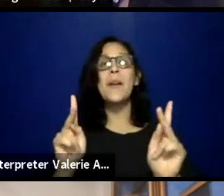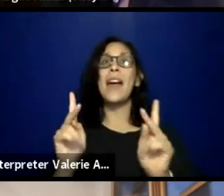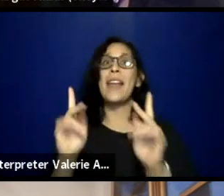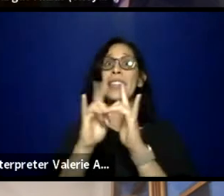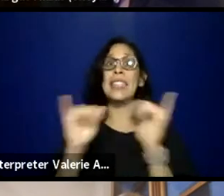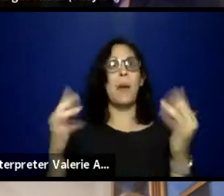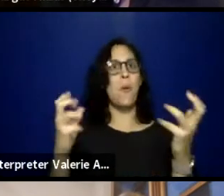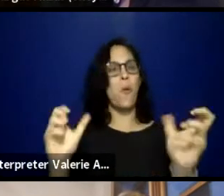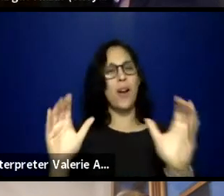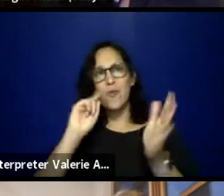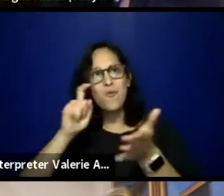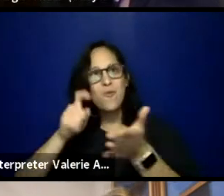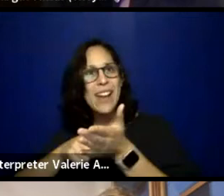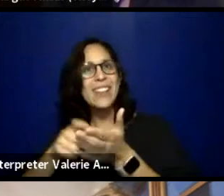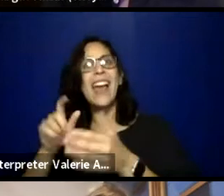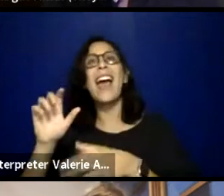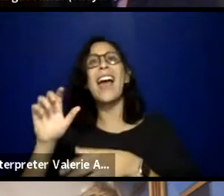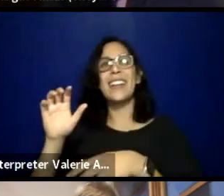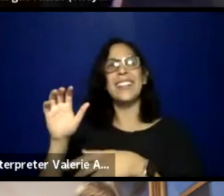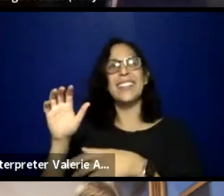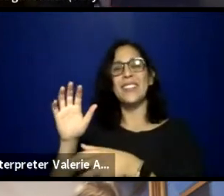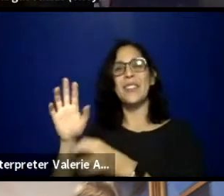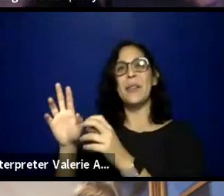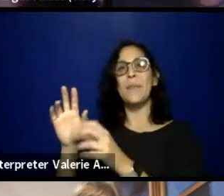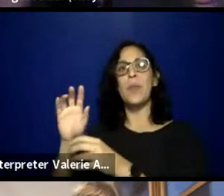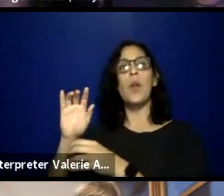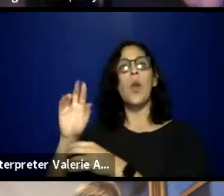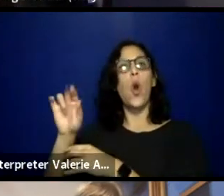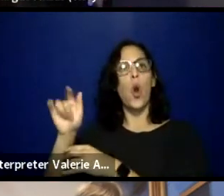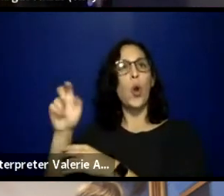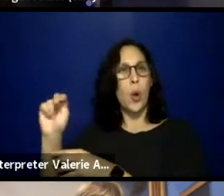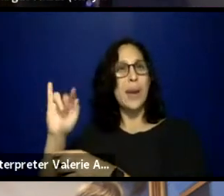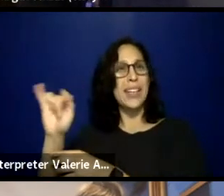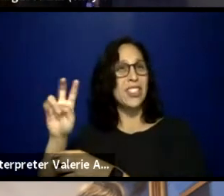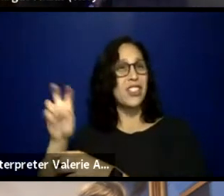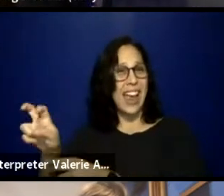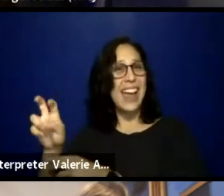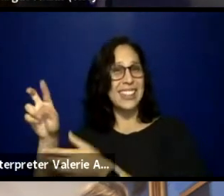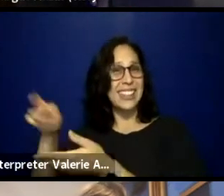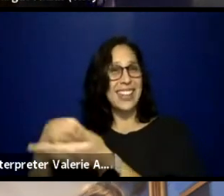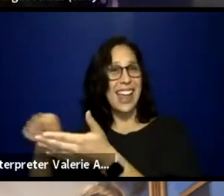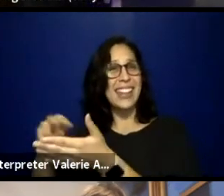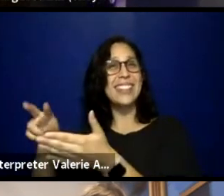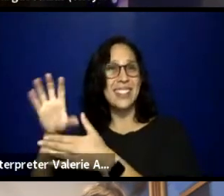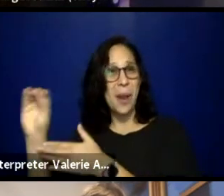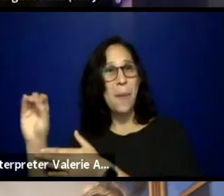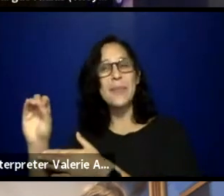our ASL interpretation by the Urban Jazz Dance Company, and our wonderful Valerie and Benny